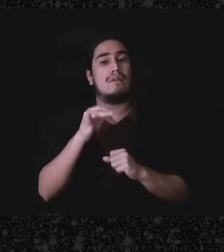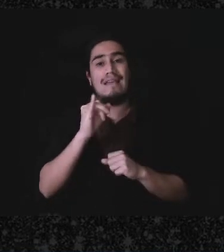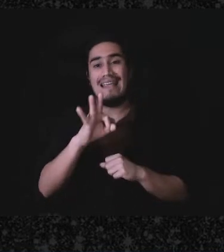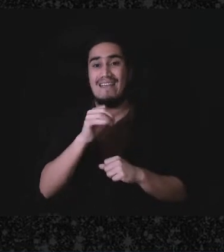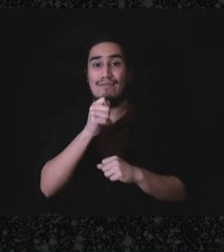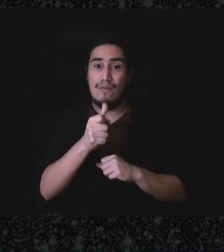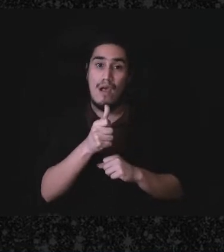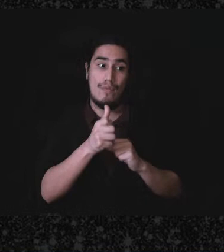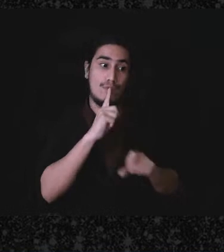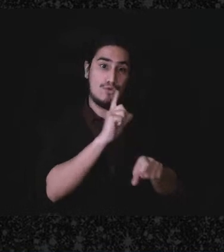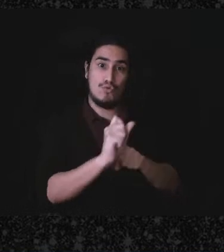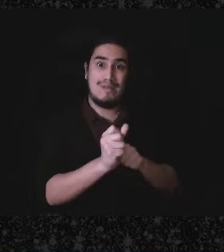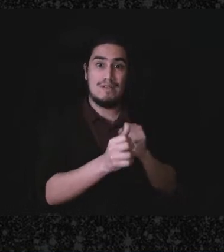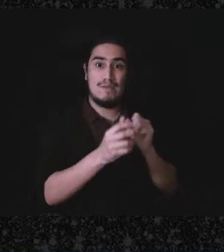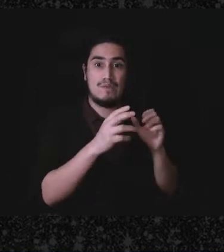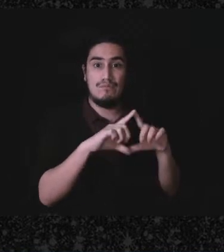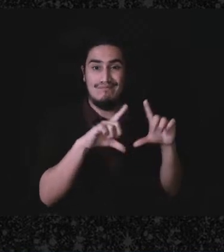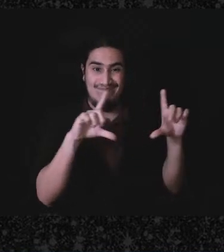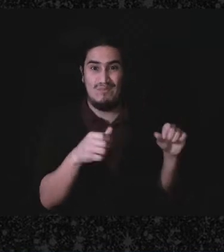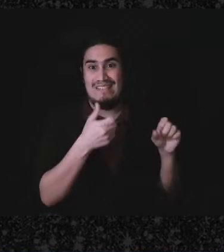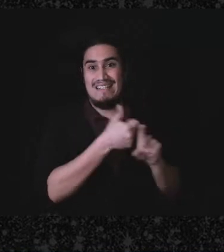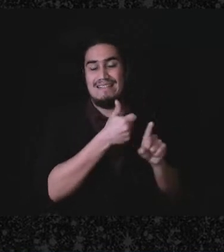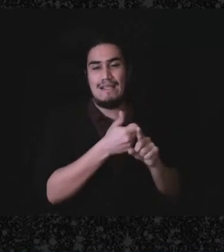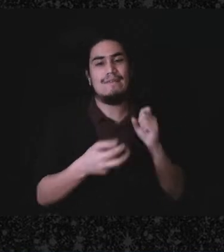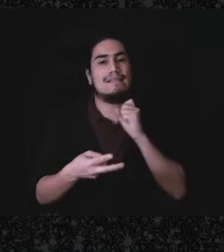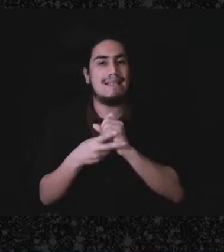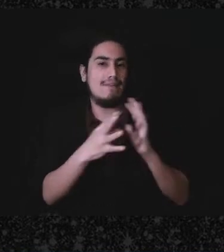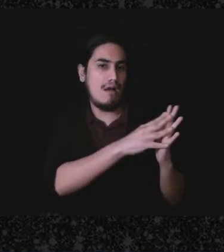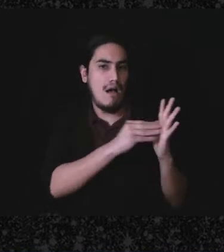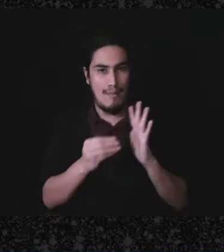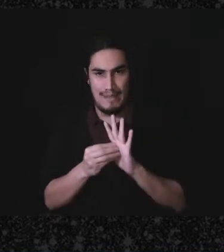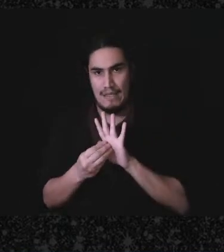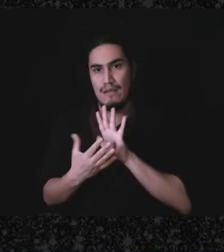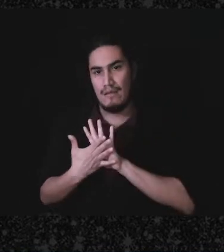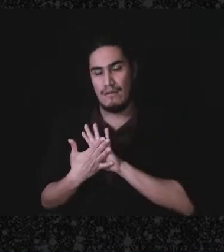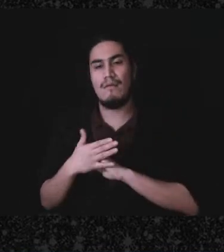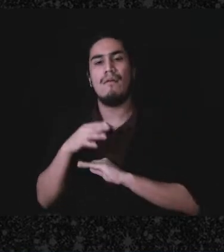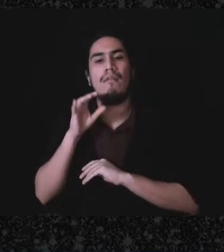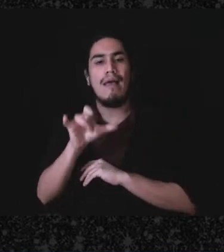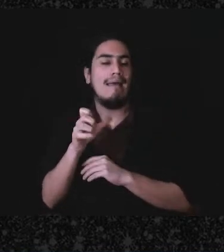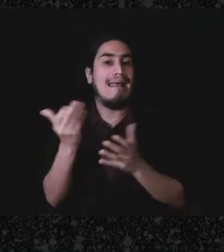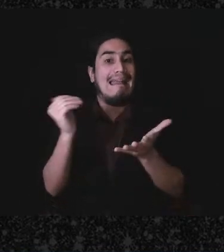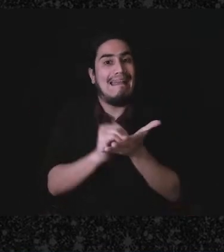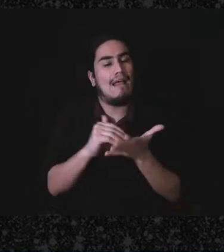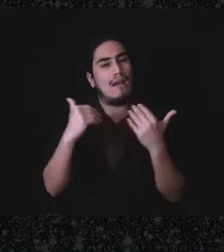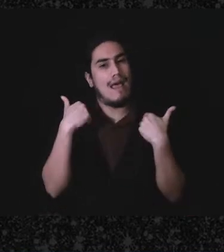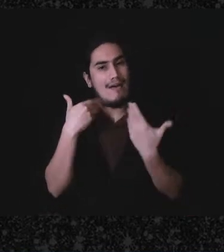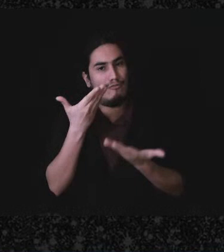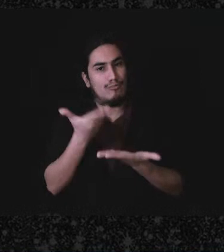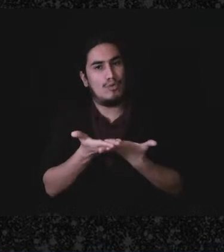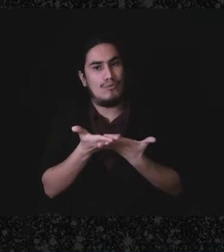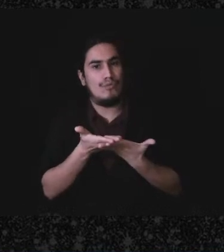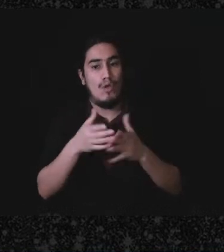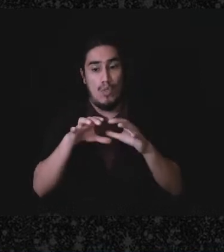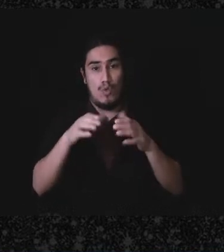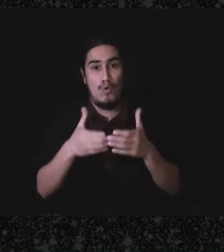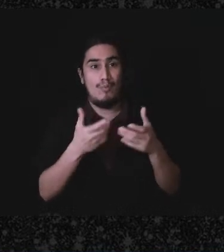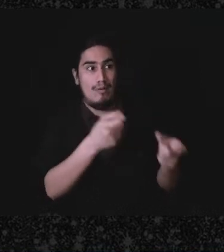And have some proof that your organization made the gifts, whether it's just a log of who you gave